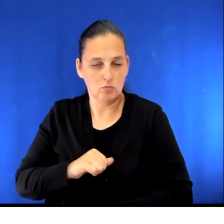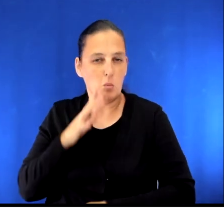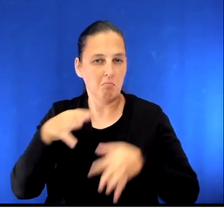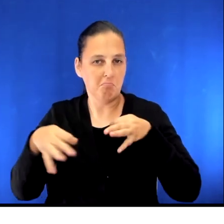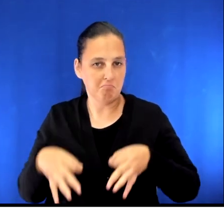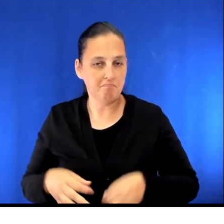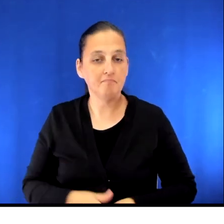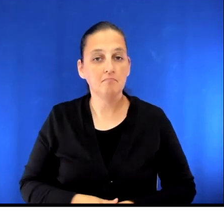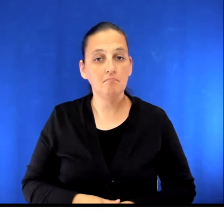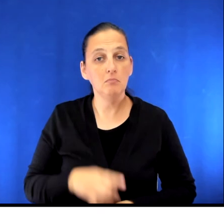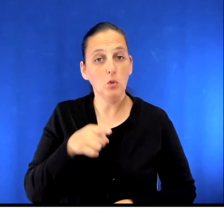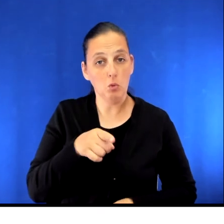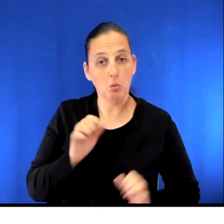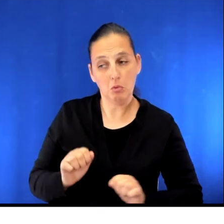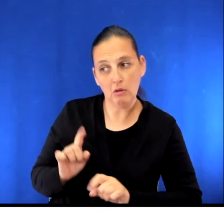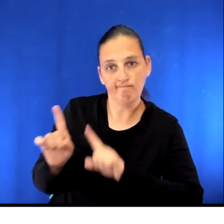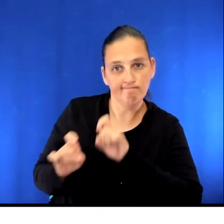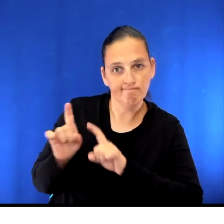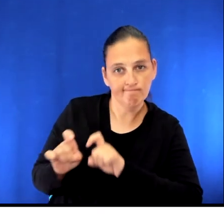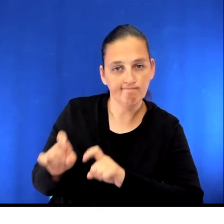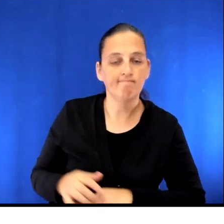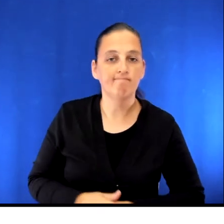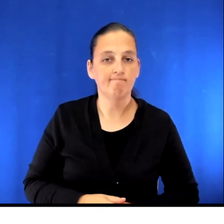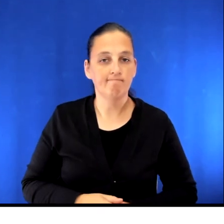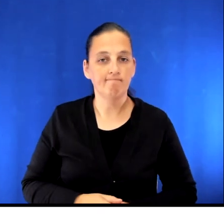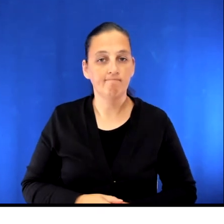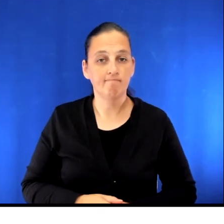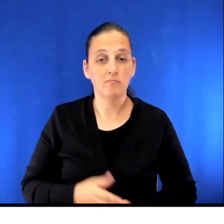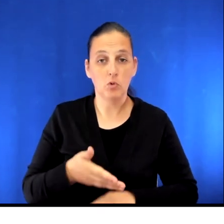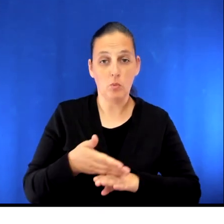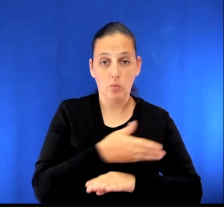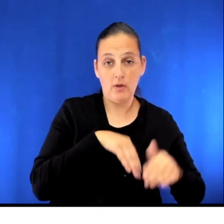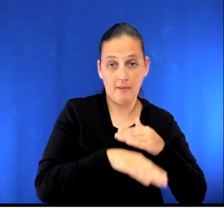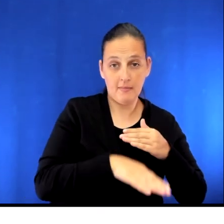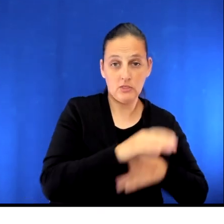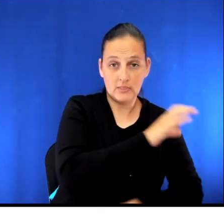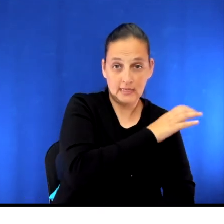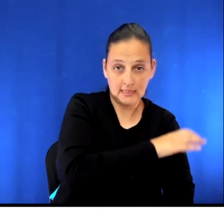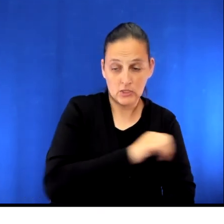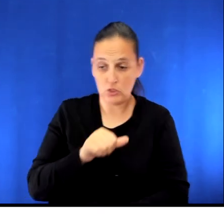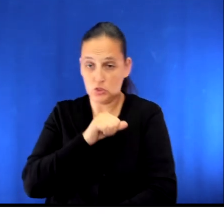You'll also have the opportunity to ask further questions. Between your visit with the pre-admission clinic and your surgery,